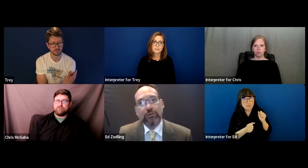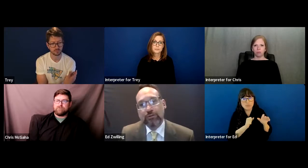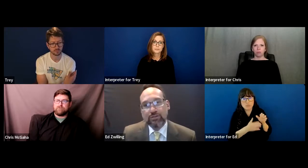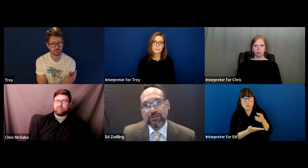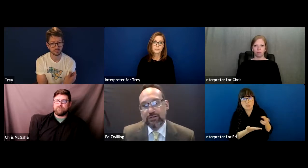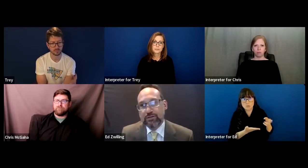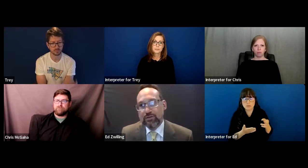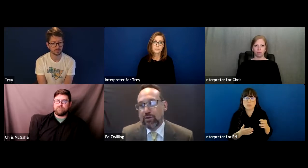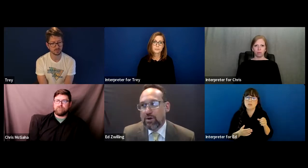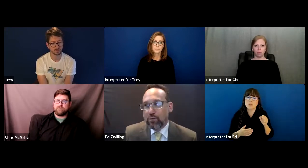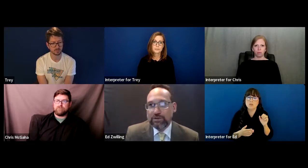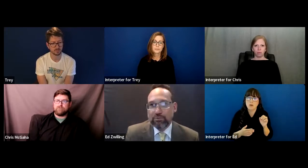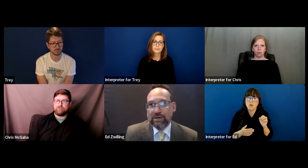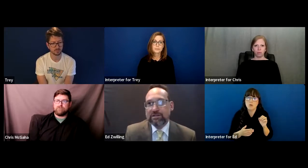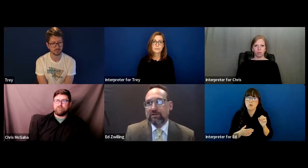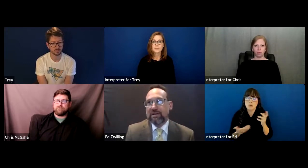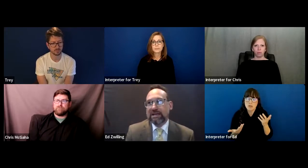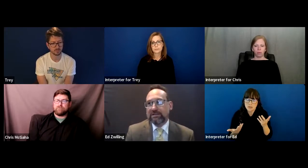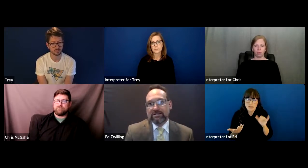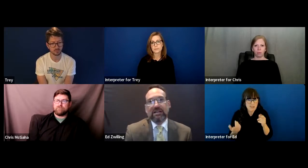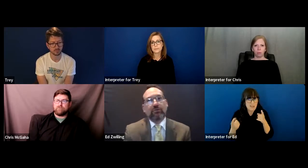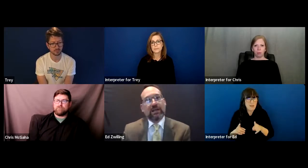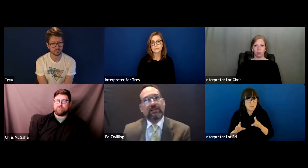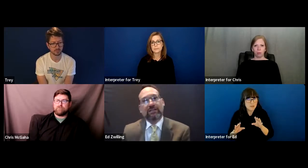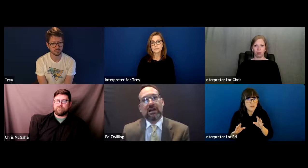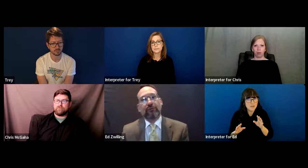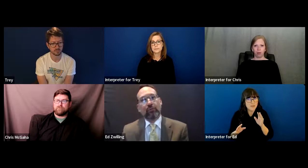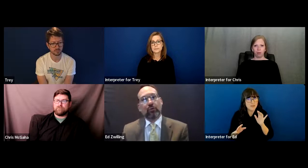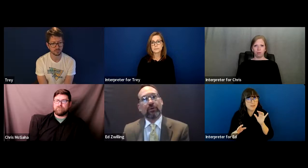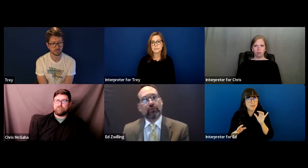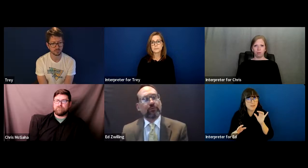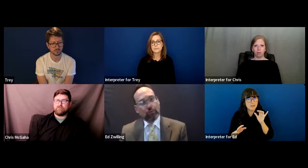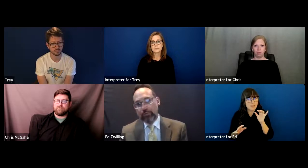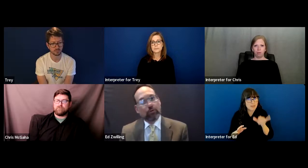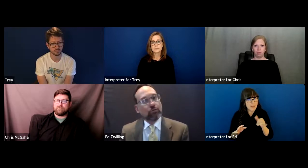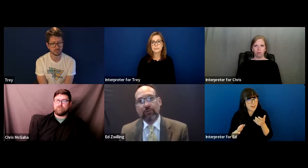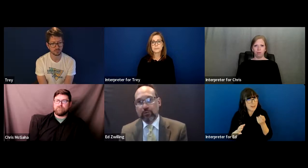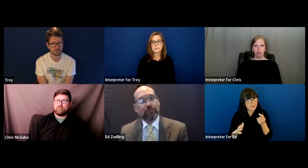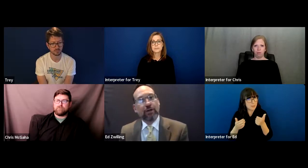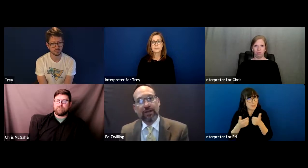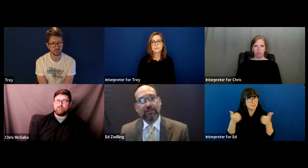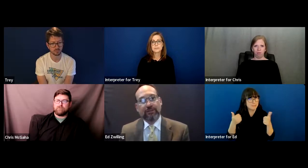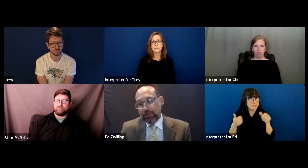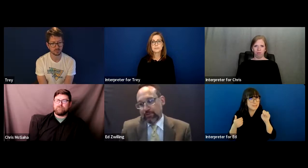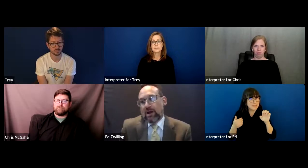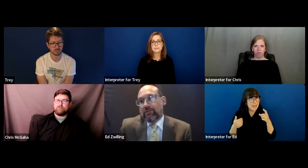Which basically segregated that child from her peer group and friends and really deprived